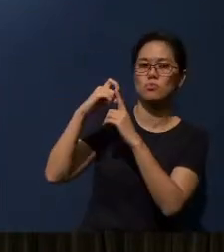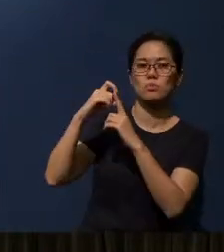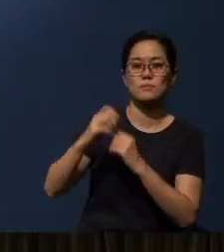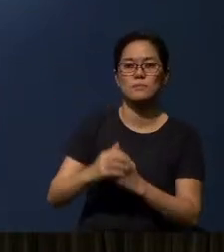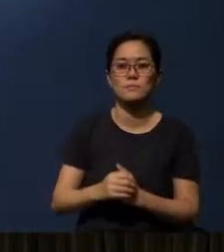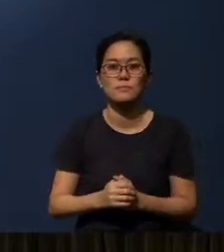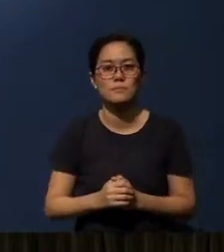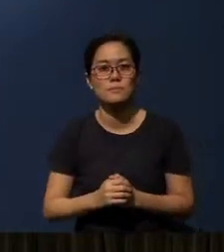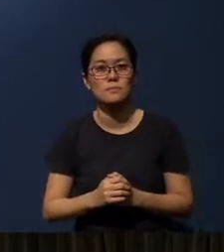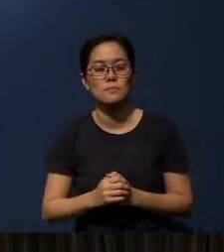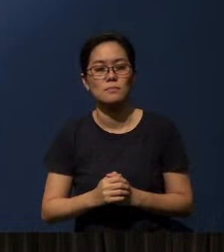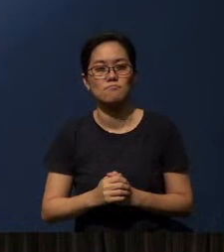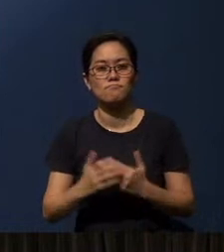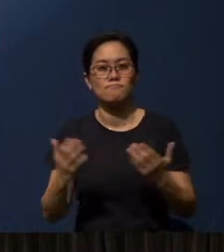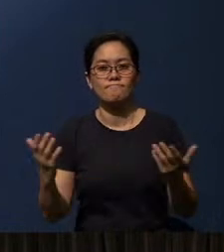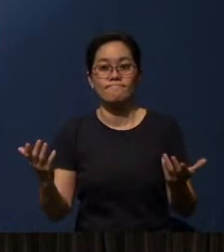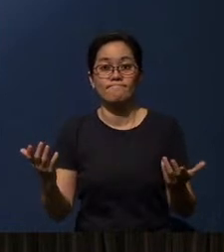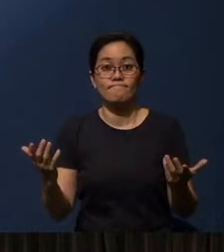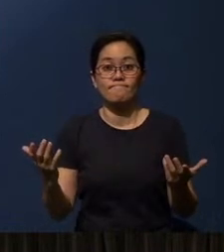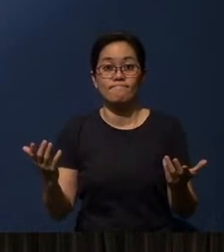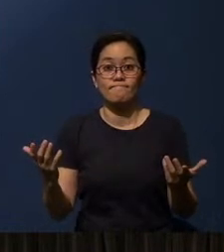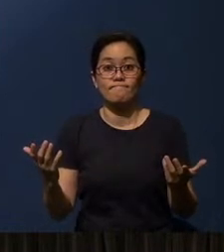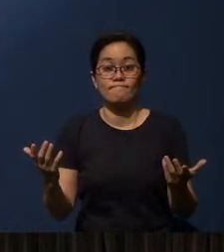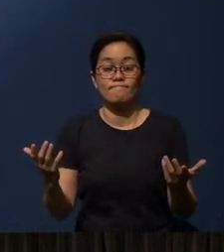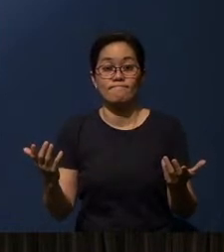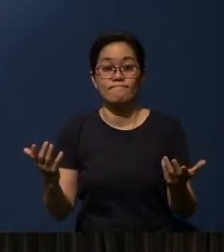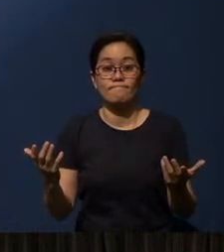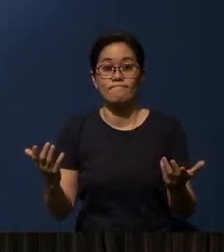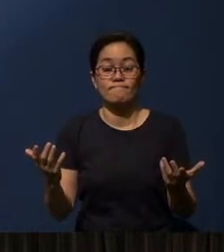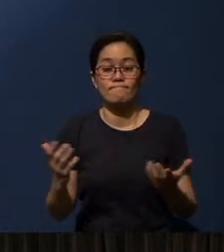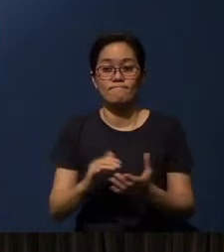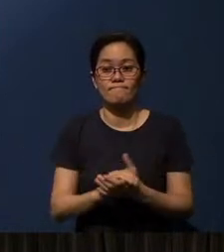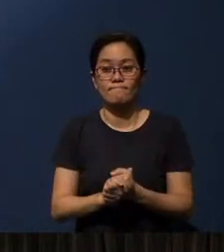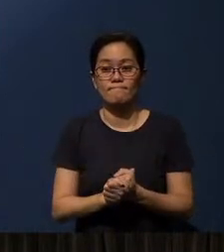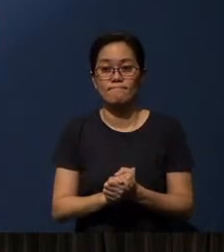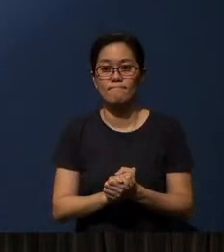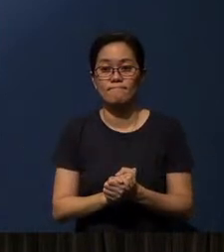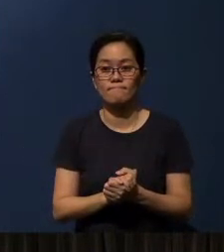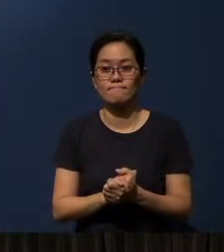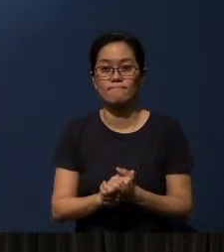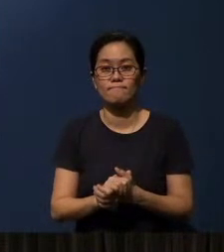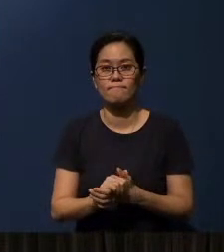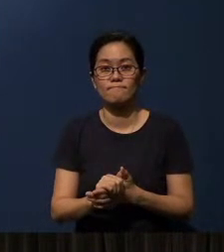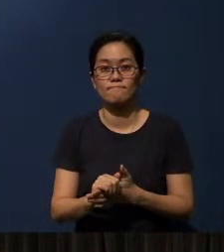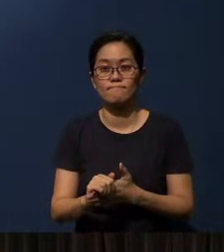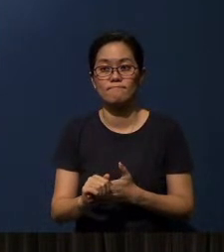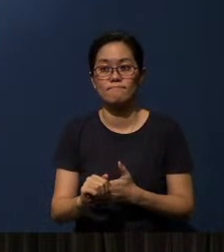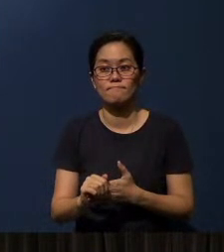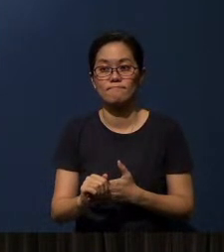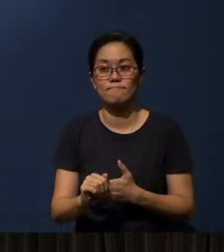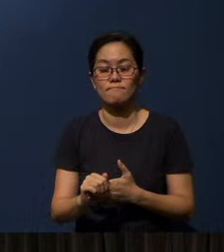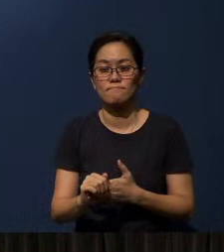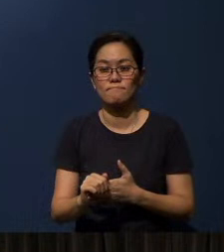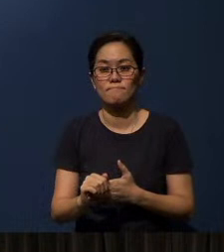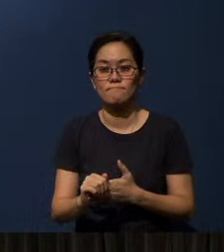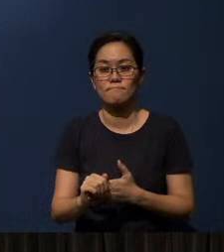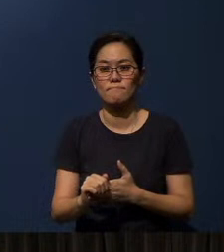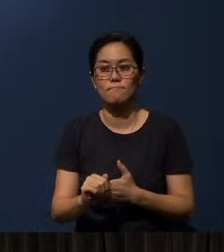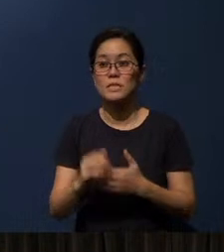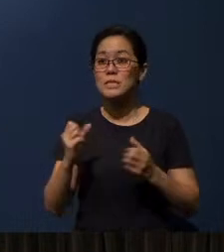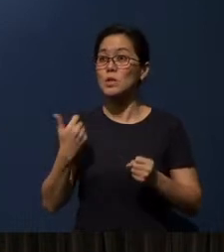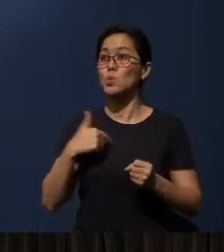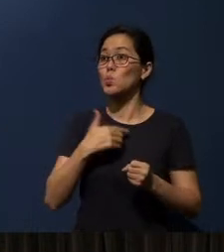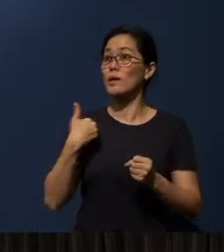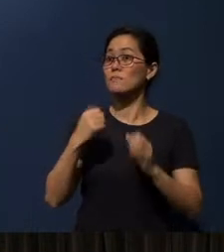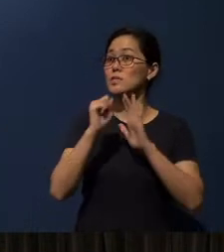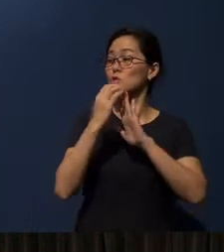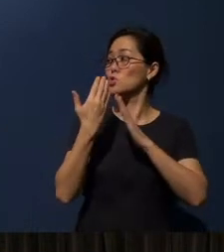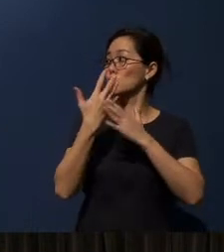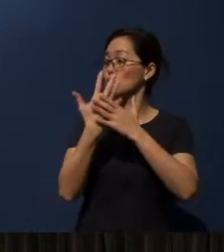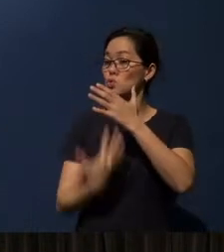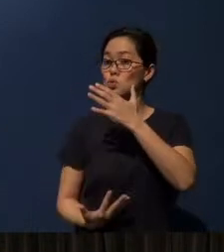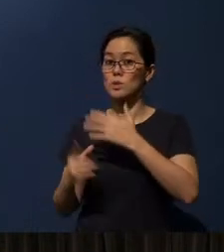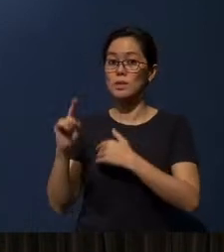Well... can we have the screen on the TV on as well?